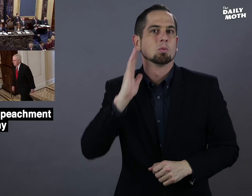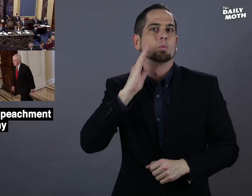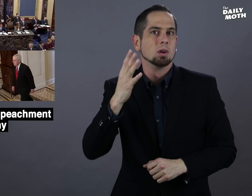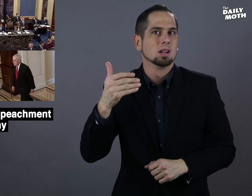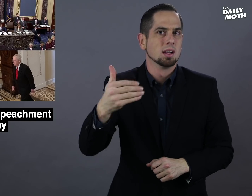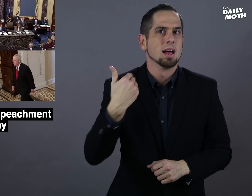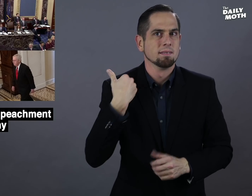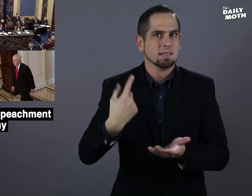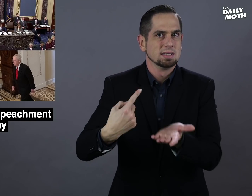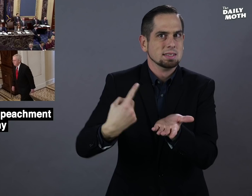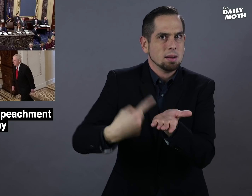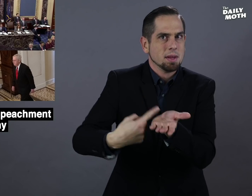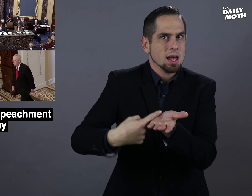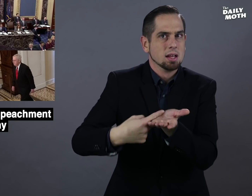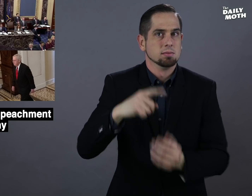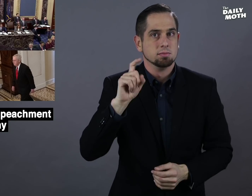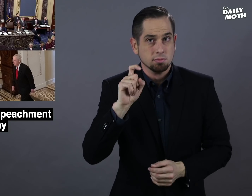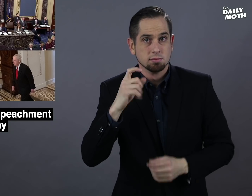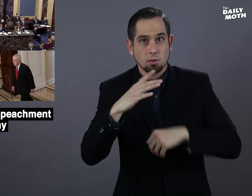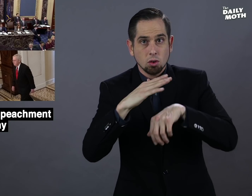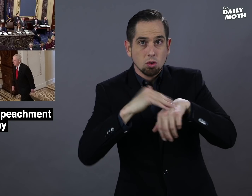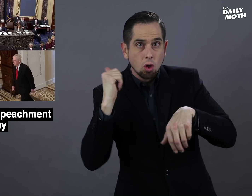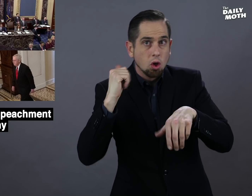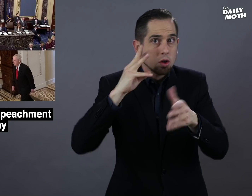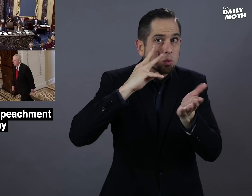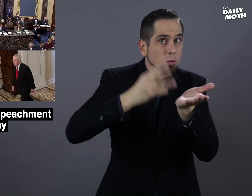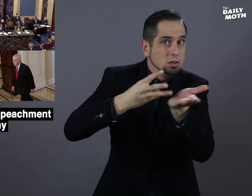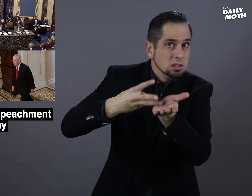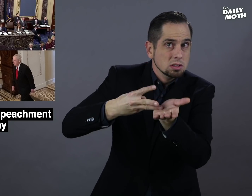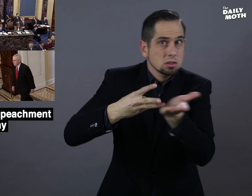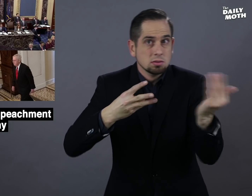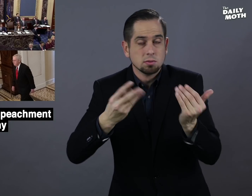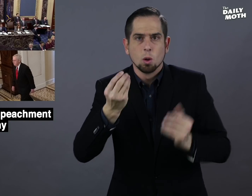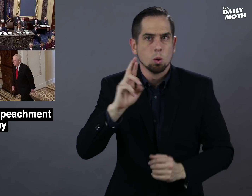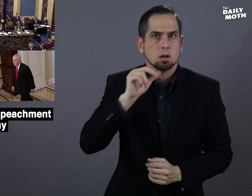There will be a debate on whether to call witnesses or not